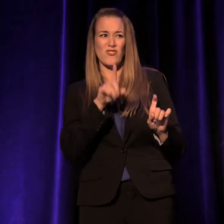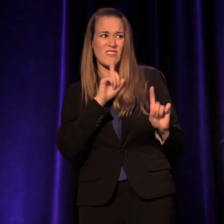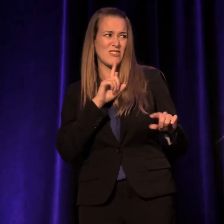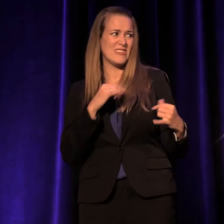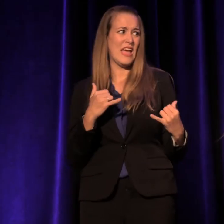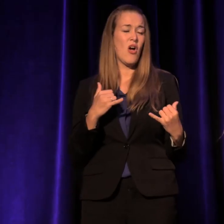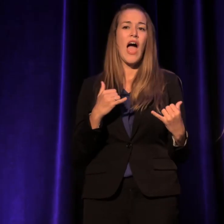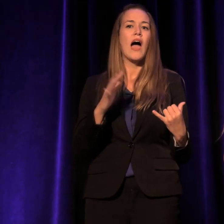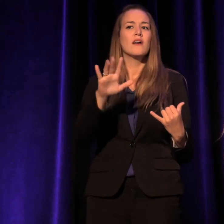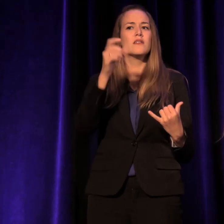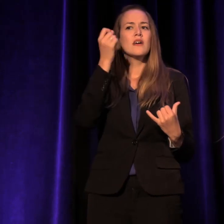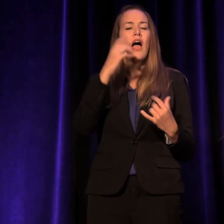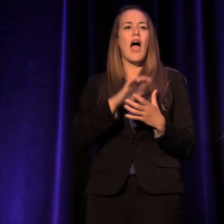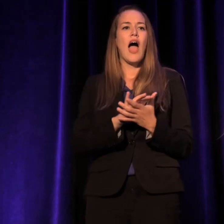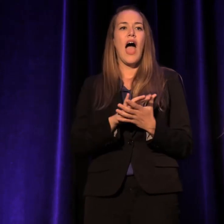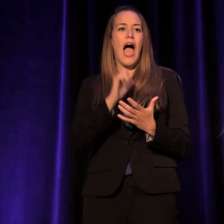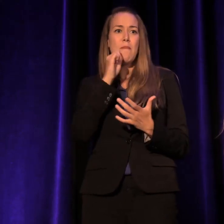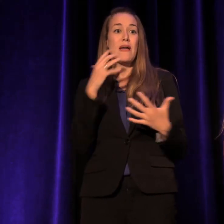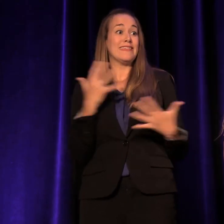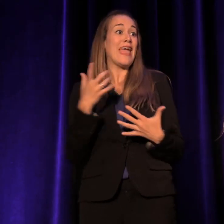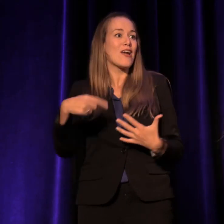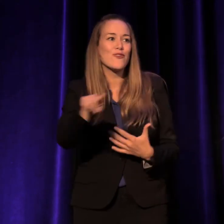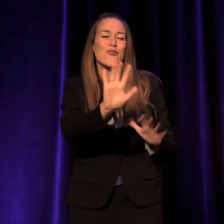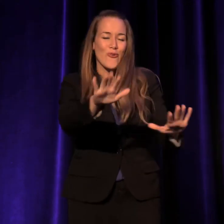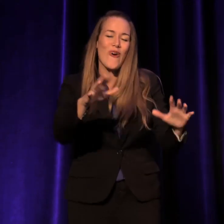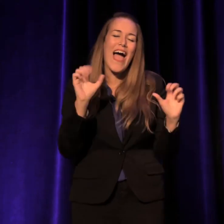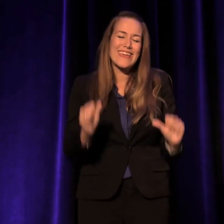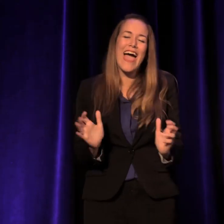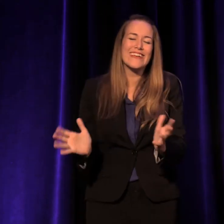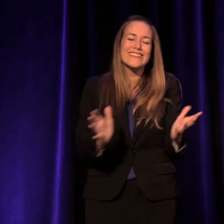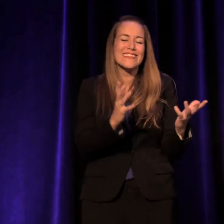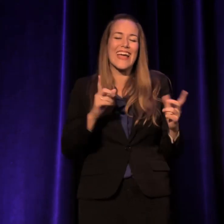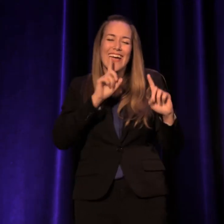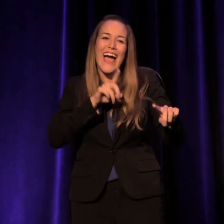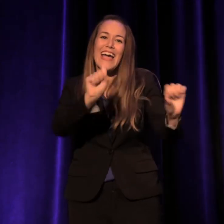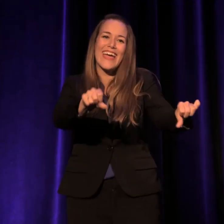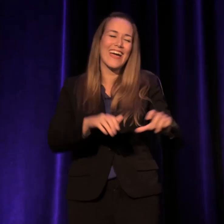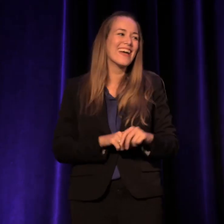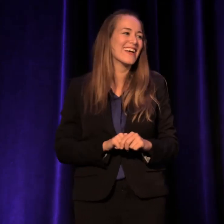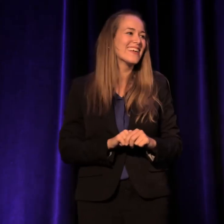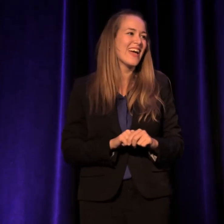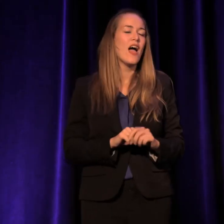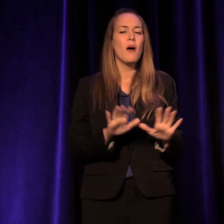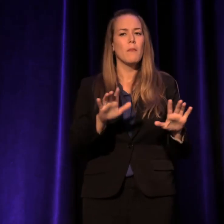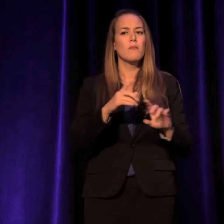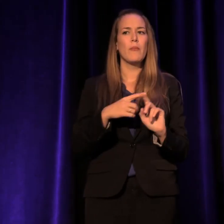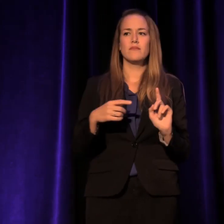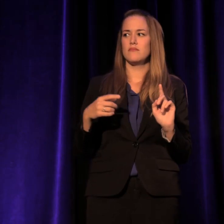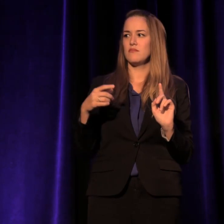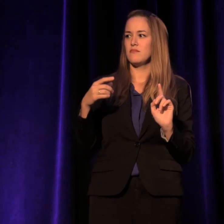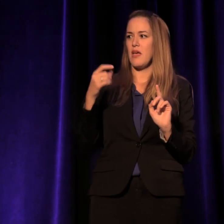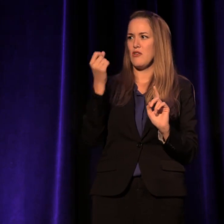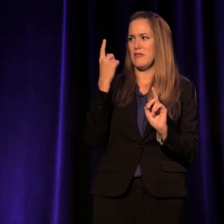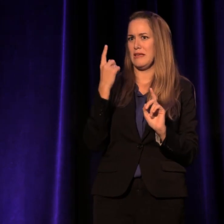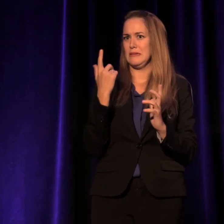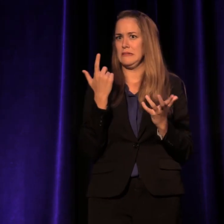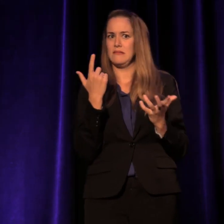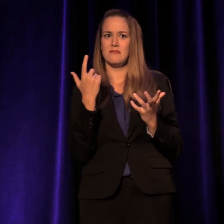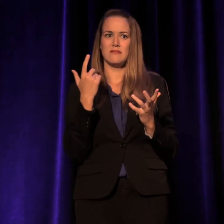and I'm not scared of you, (chuckling) to talk to you. But I also understand if that... you've never met me